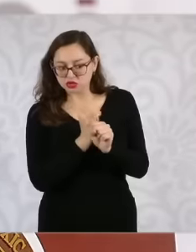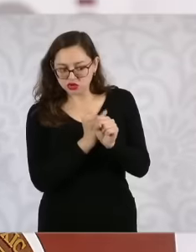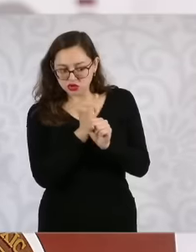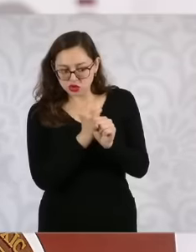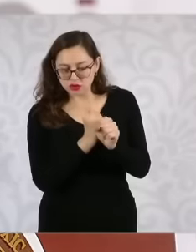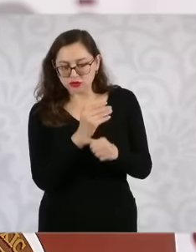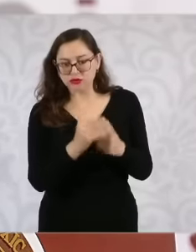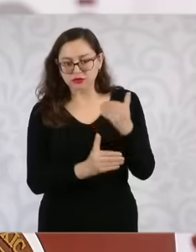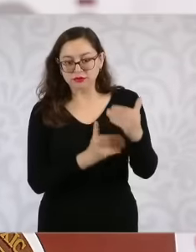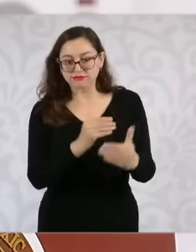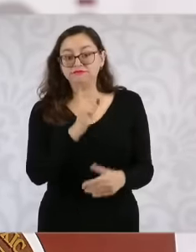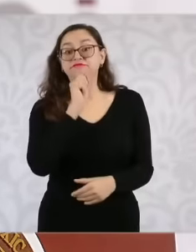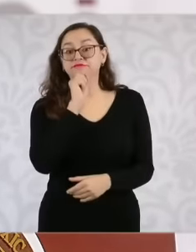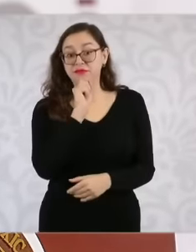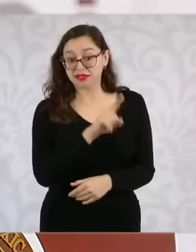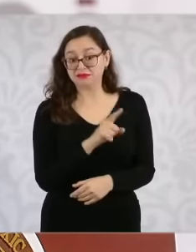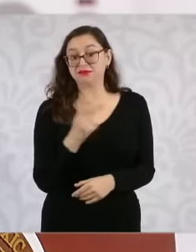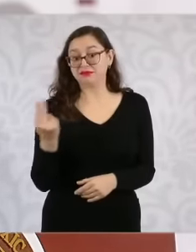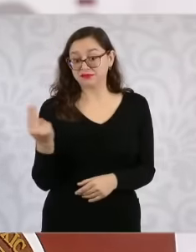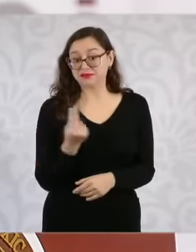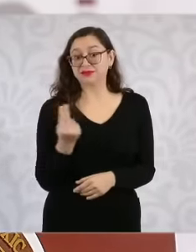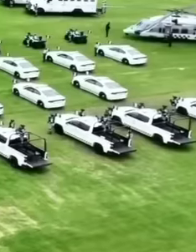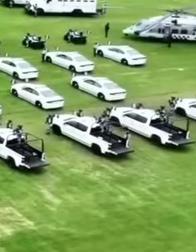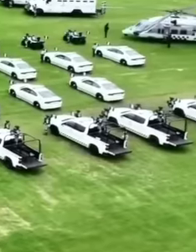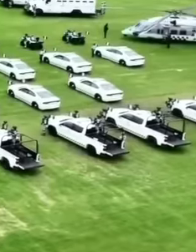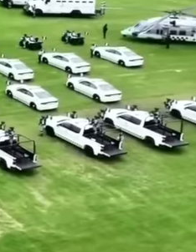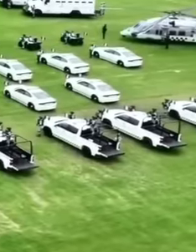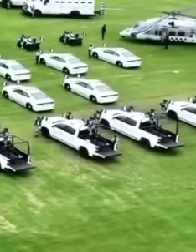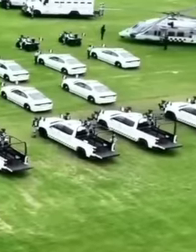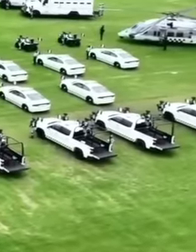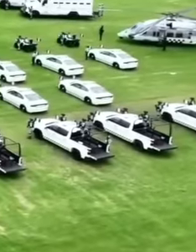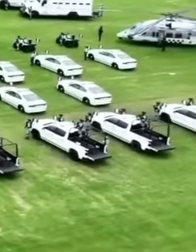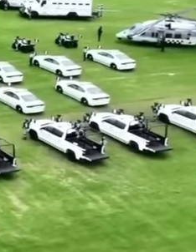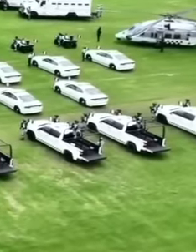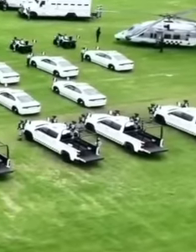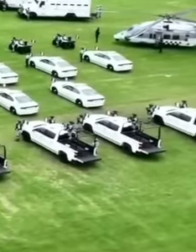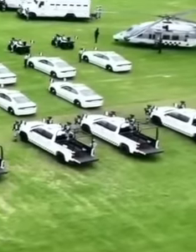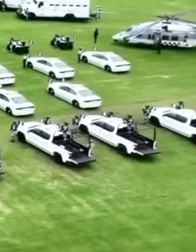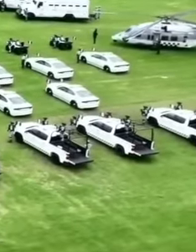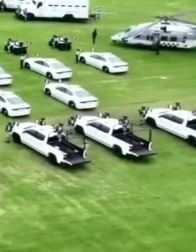who will work in our country the national guard is a police institution of